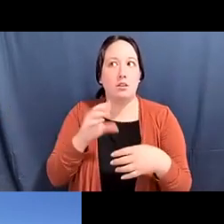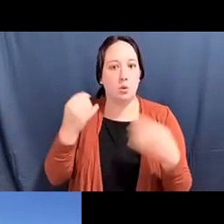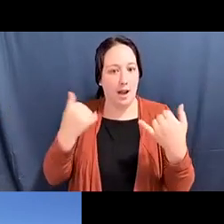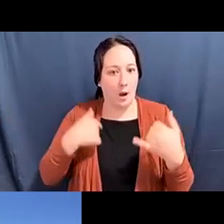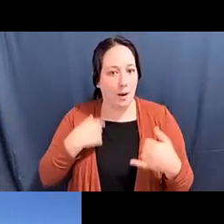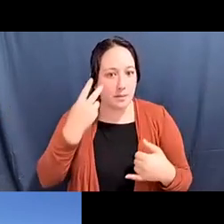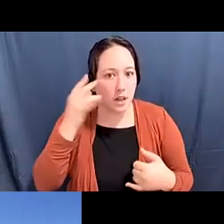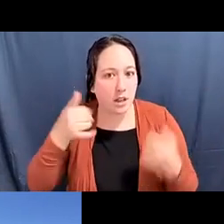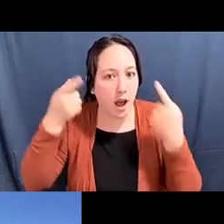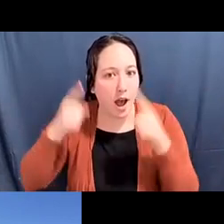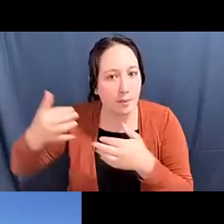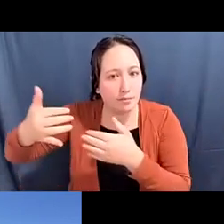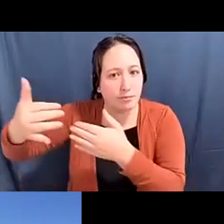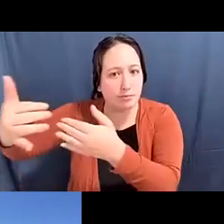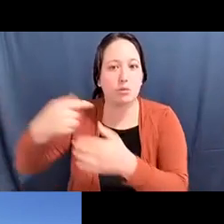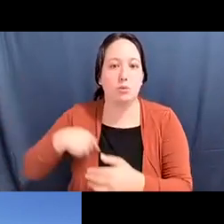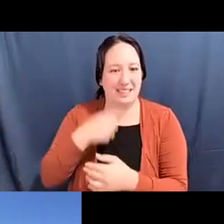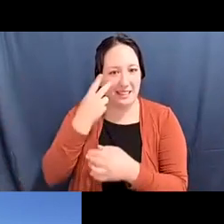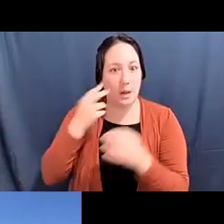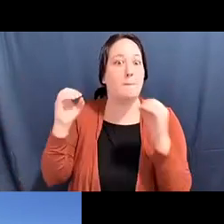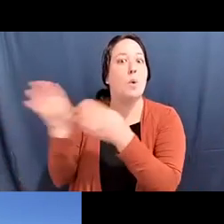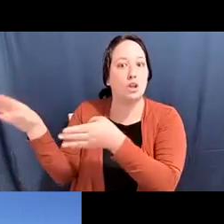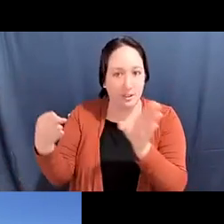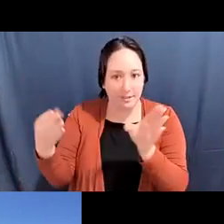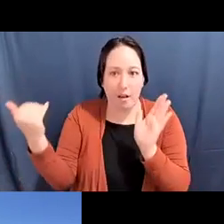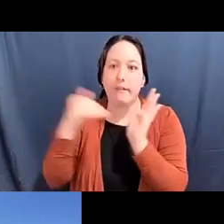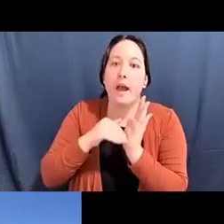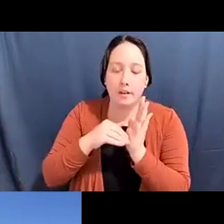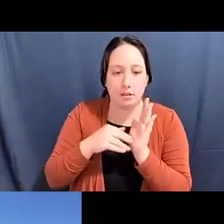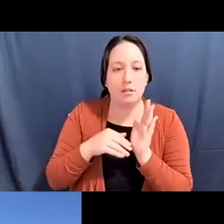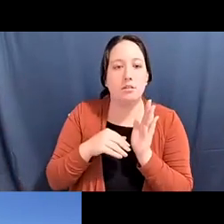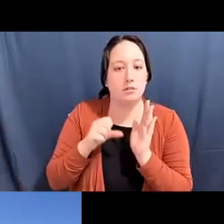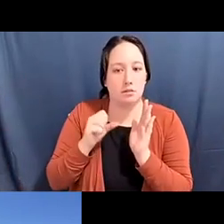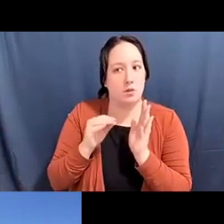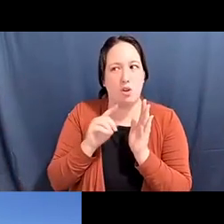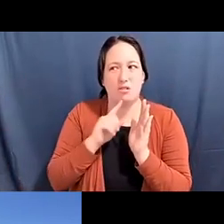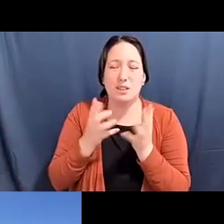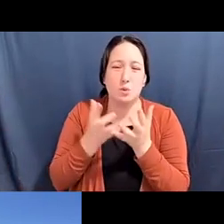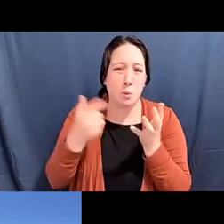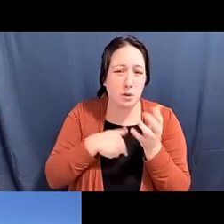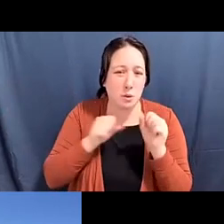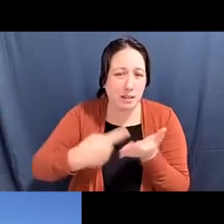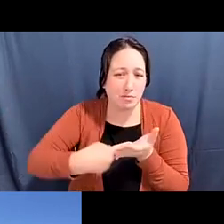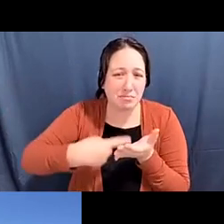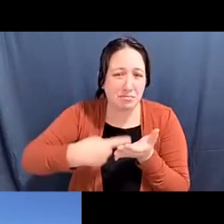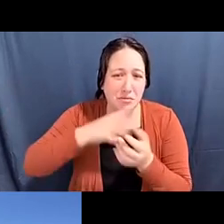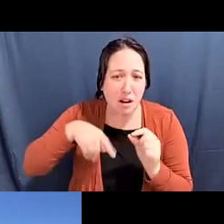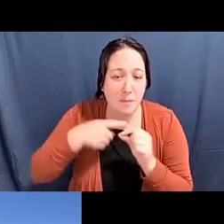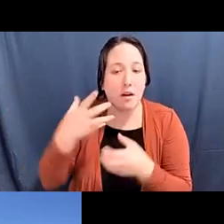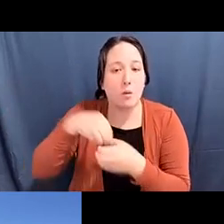Diane Fujino: qualitative shifts, those paradigm shifts and so there's so much to talk about what's happening in the Asian American movement right now.